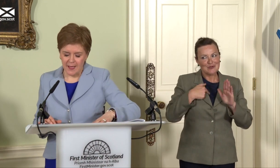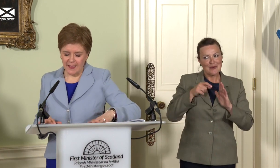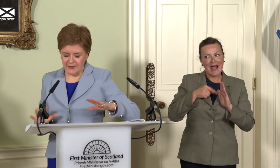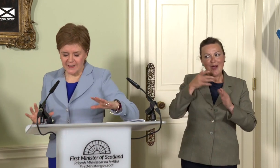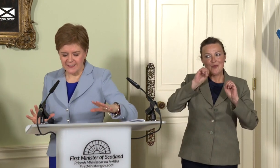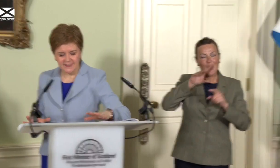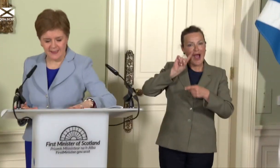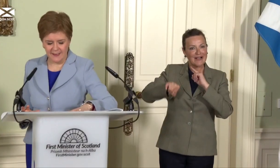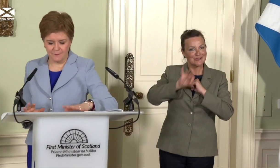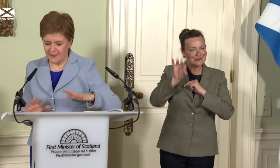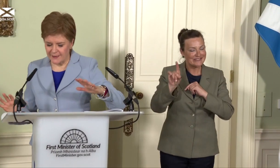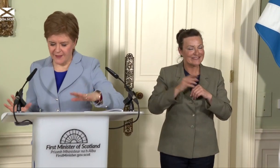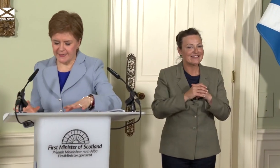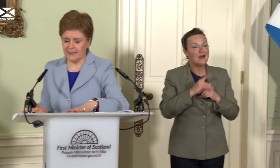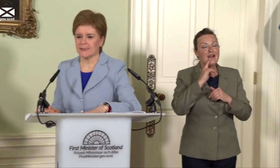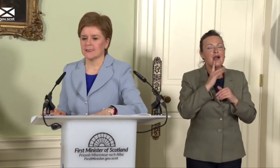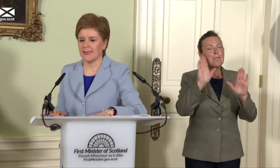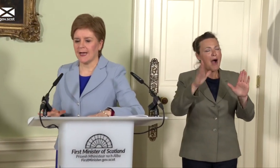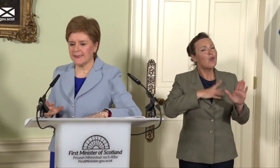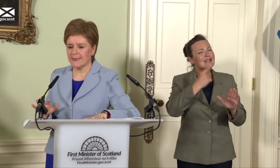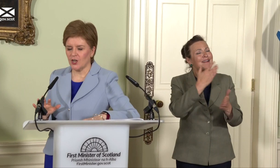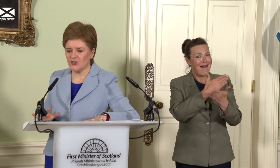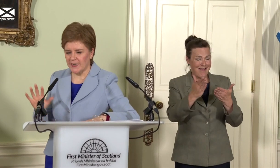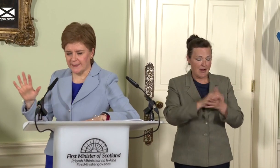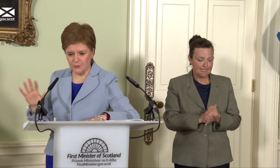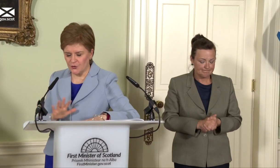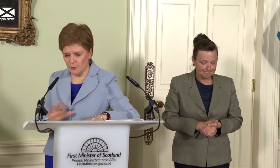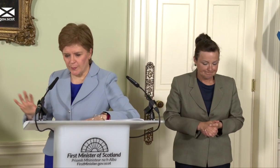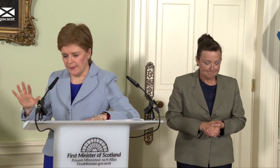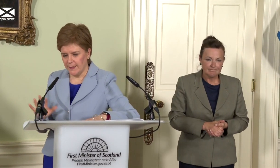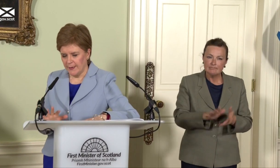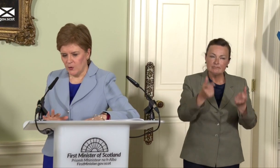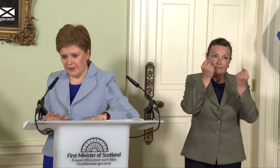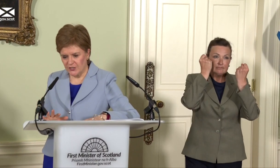I, and I’ll say this very, very clearly. I understand, I’m sure there will be questions